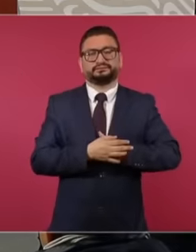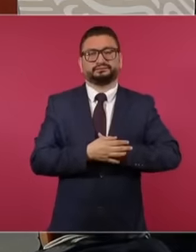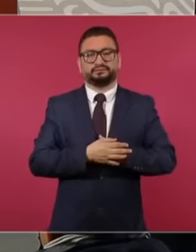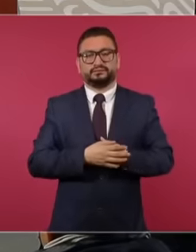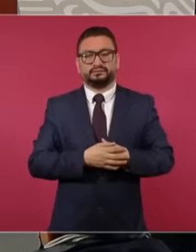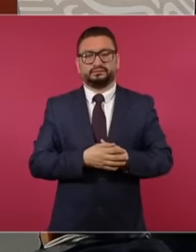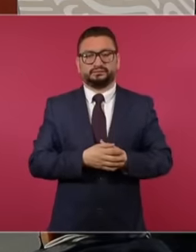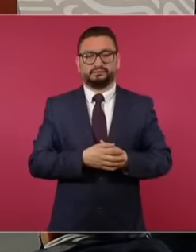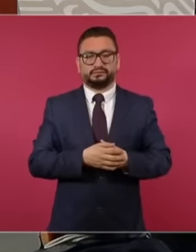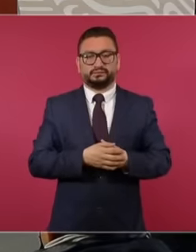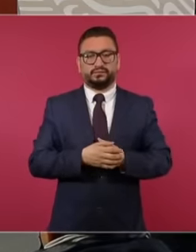let's